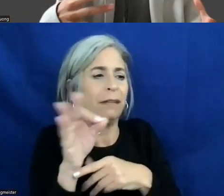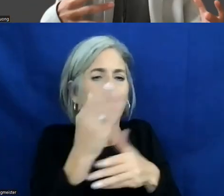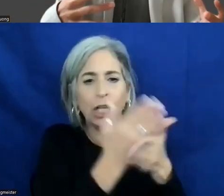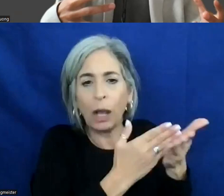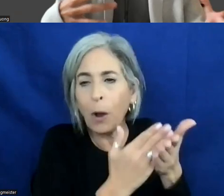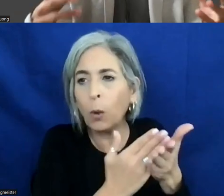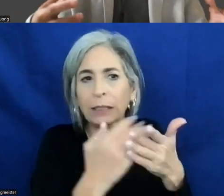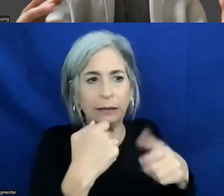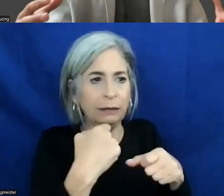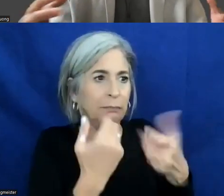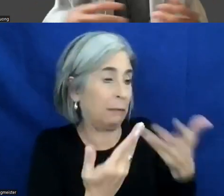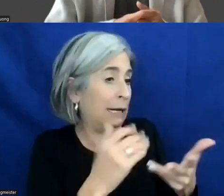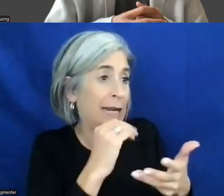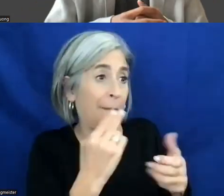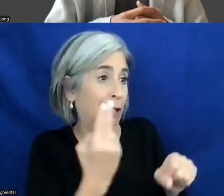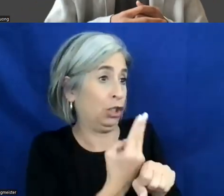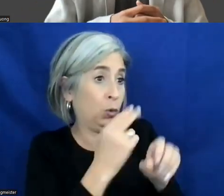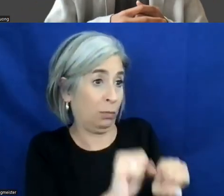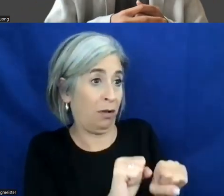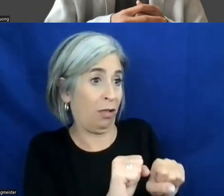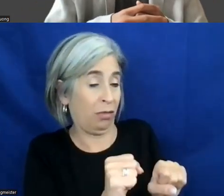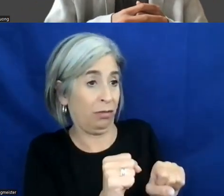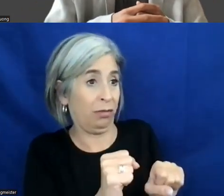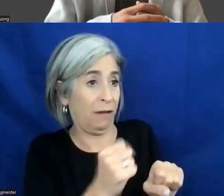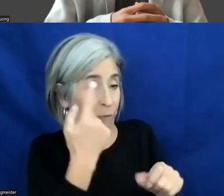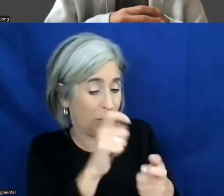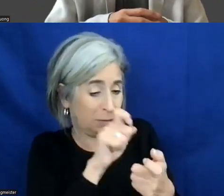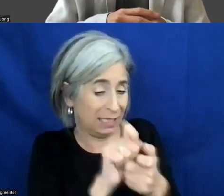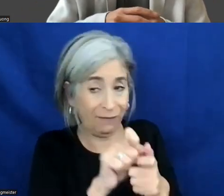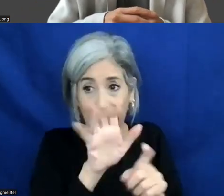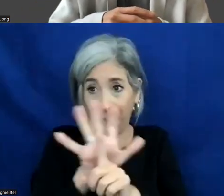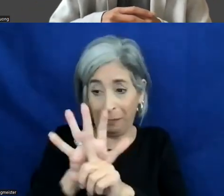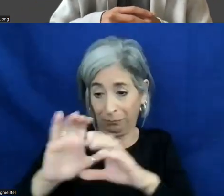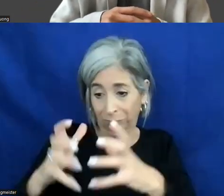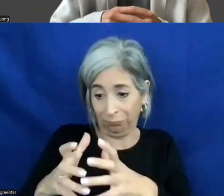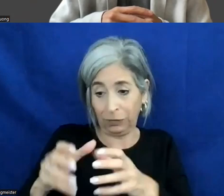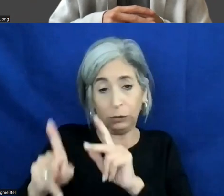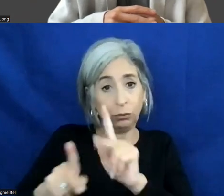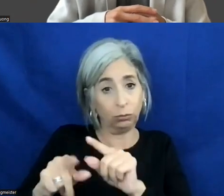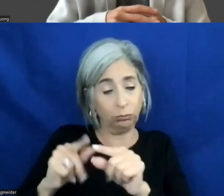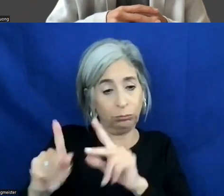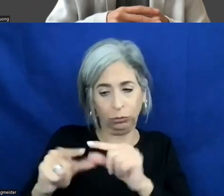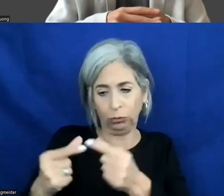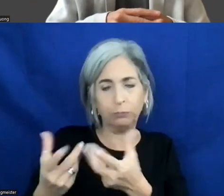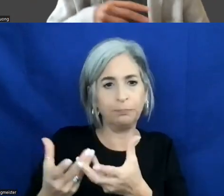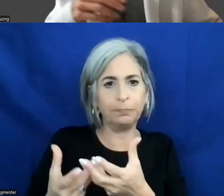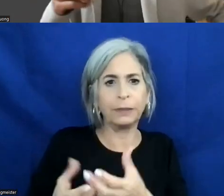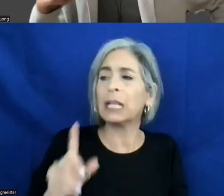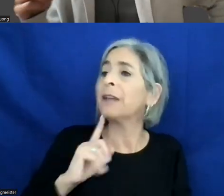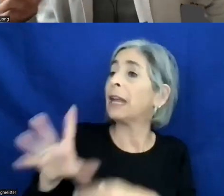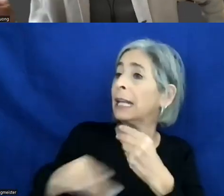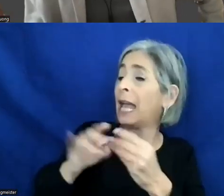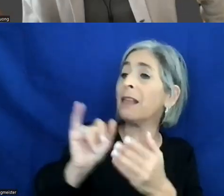may not be usable to a specific population. >> SANIYA YADAV: If I can add to that as well,